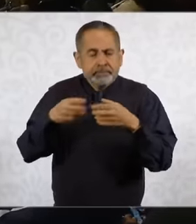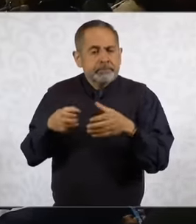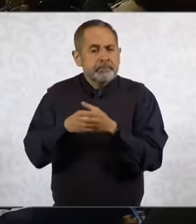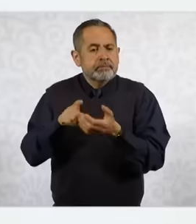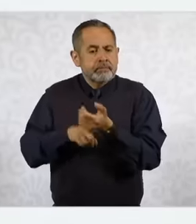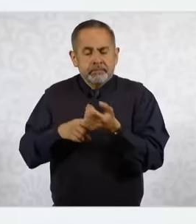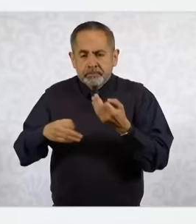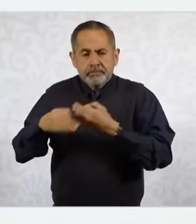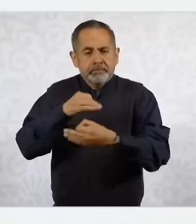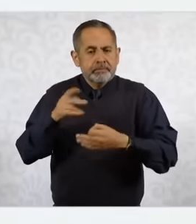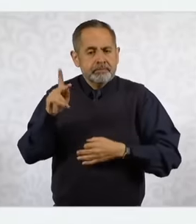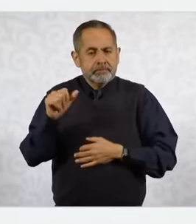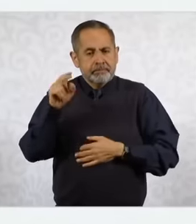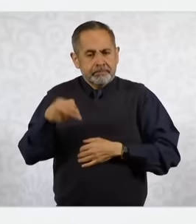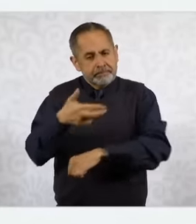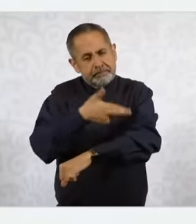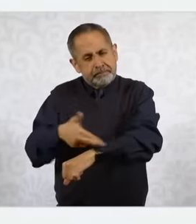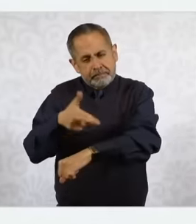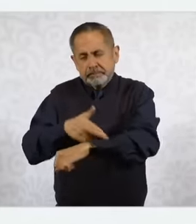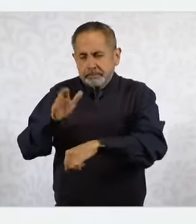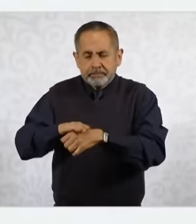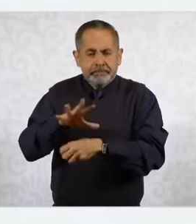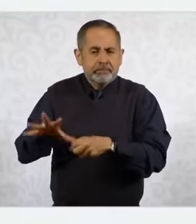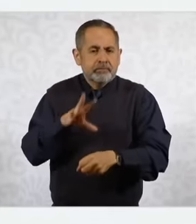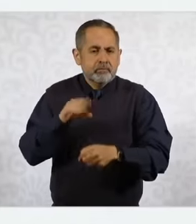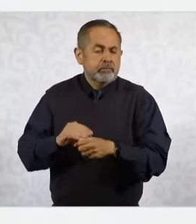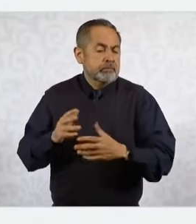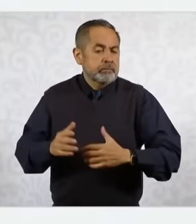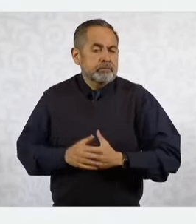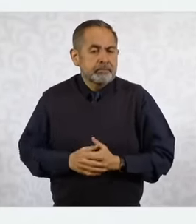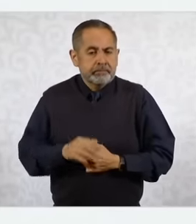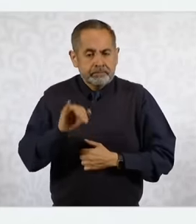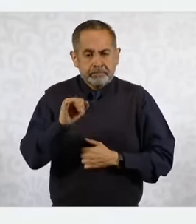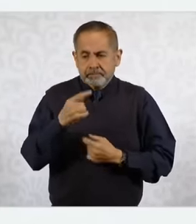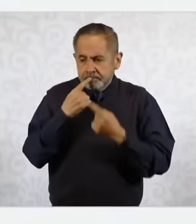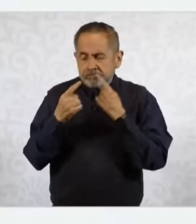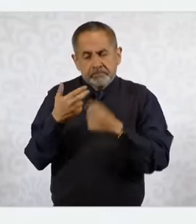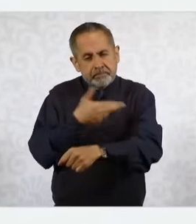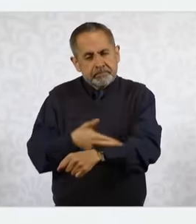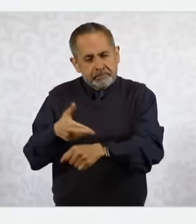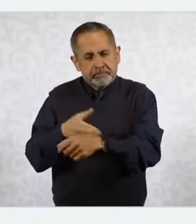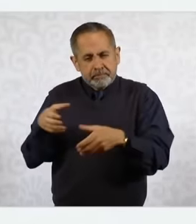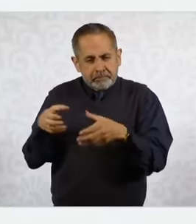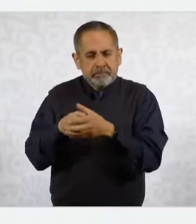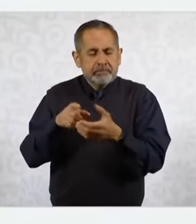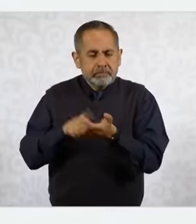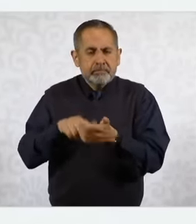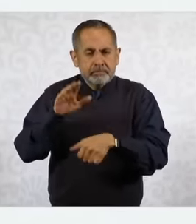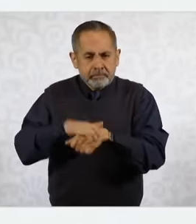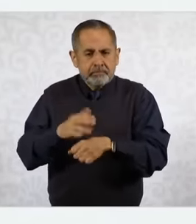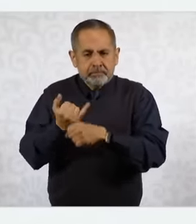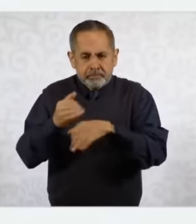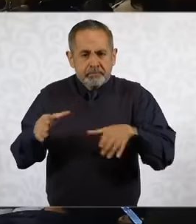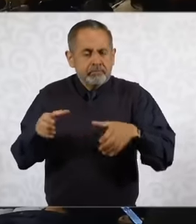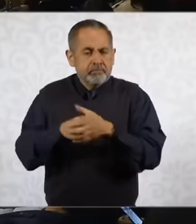these plans in a more comprehensive way and if we are going to continue requesting information about these